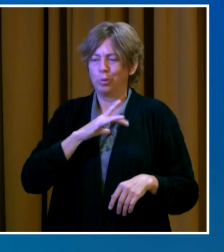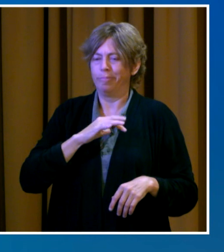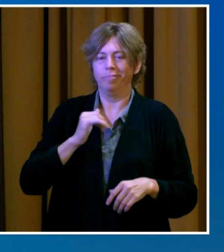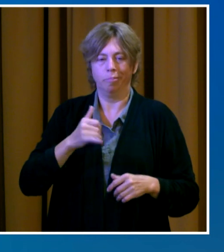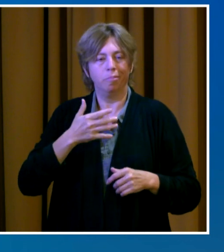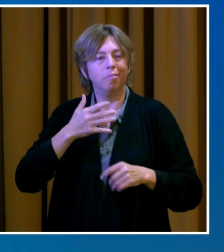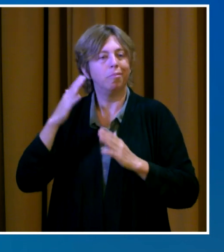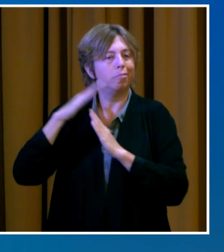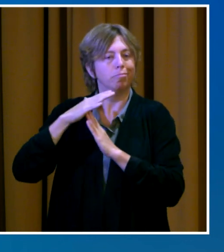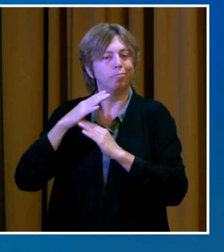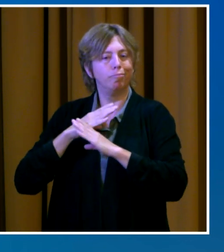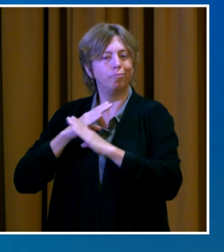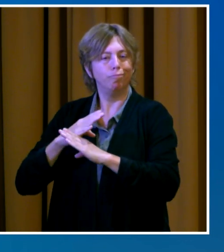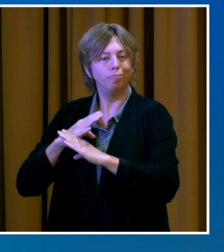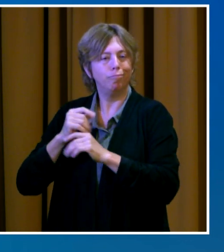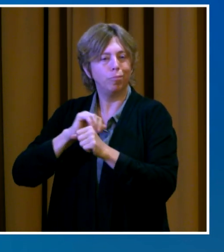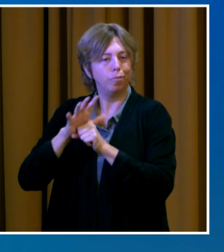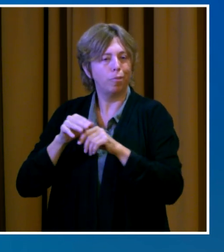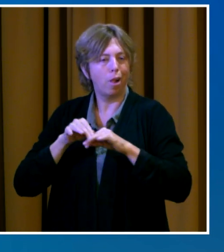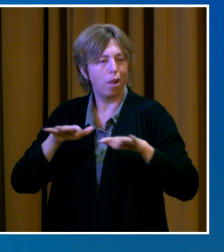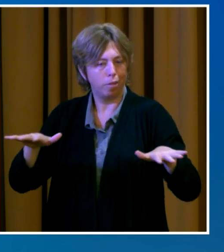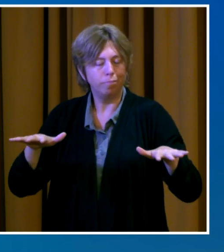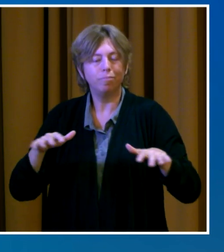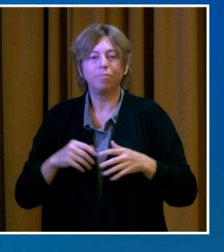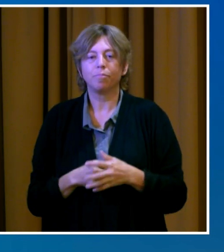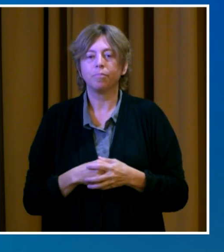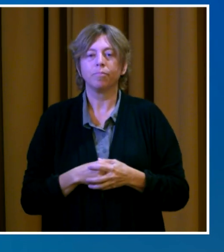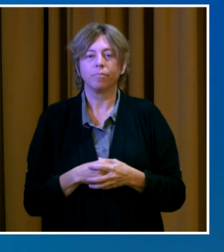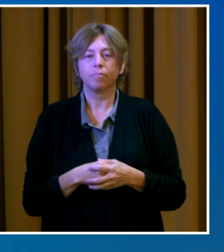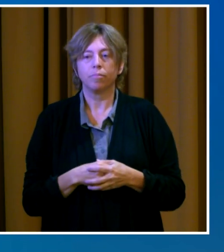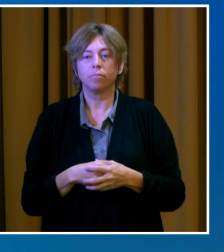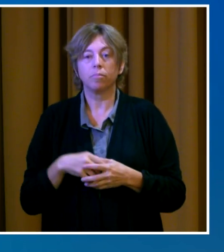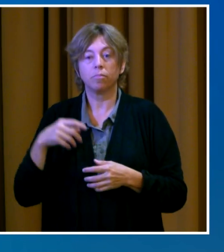A regional public health report analyzing the vaccination status